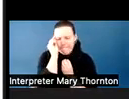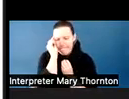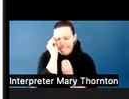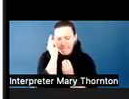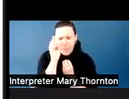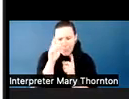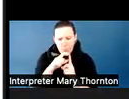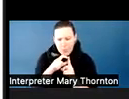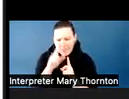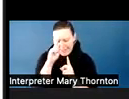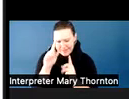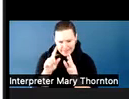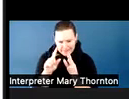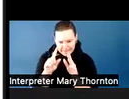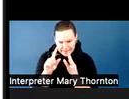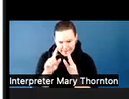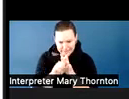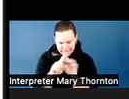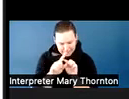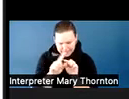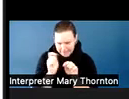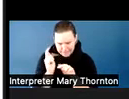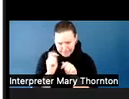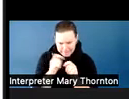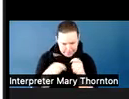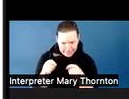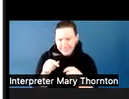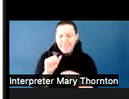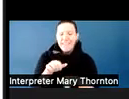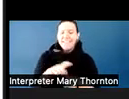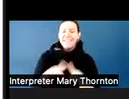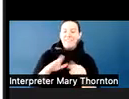maybe that was different than typically when you're talking or communicating.